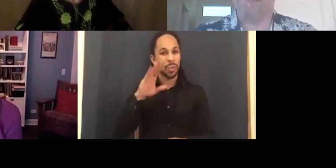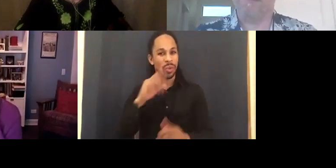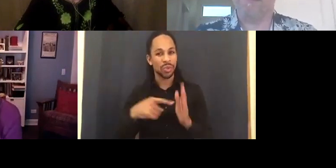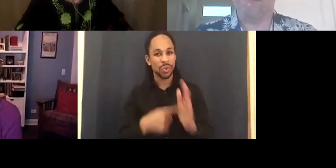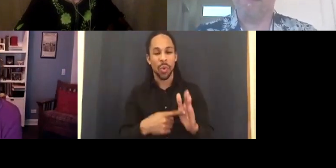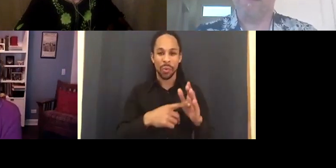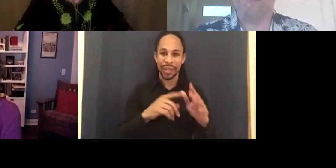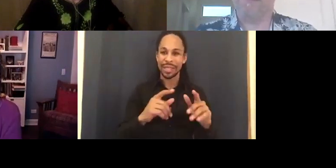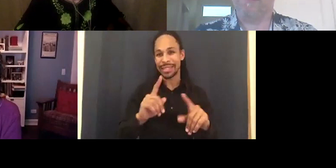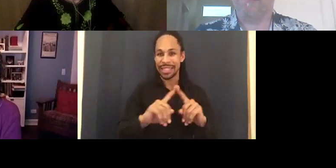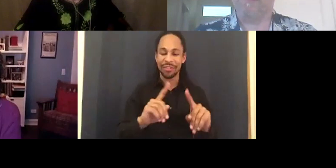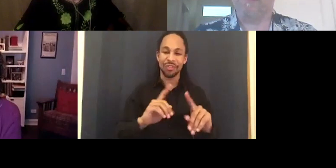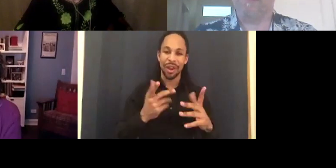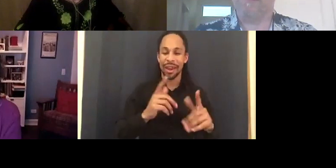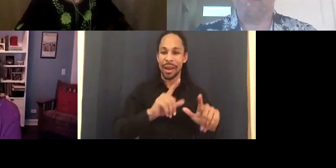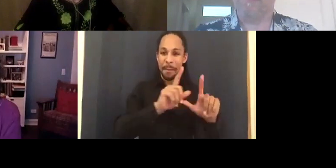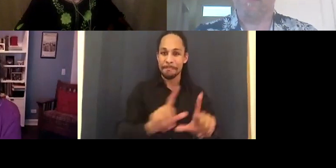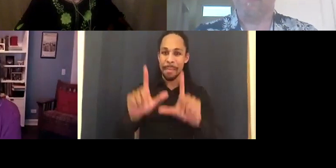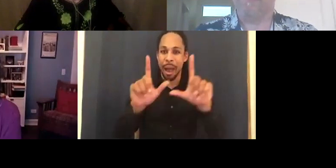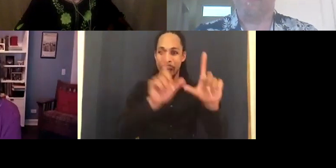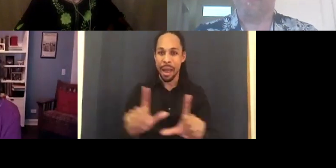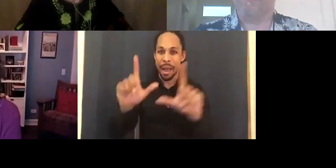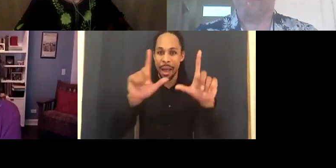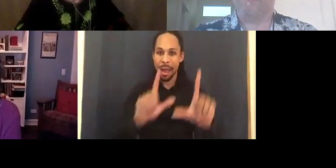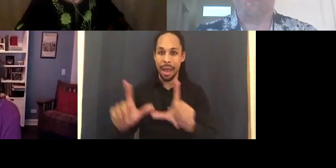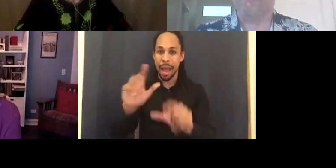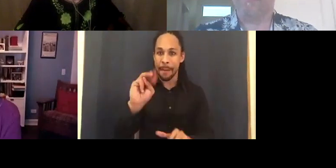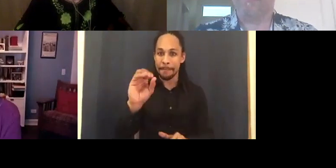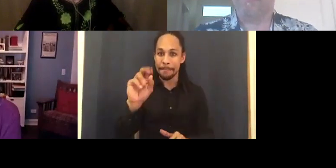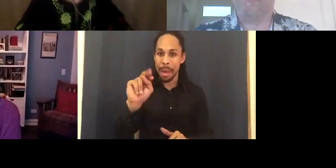on the film -- Carrie Sandahl would facilitate Q